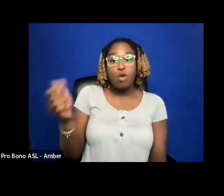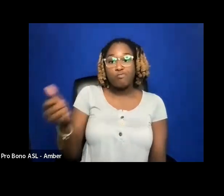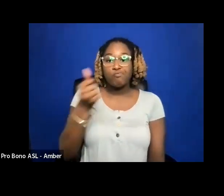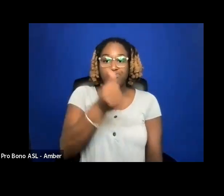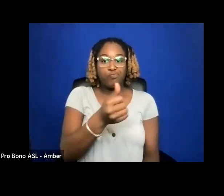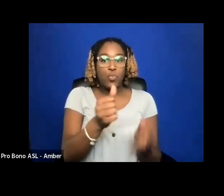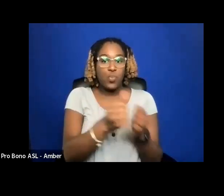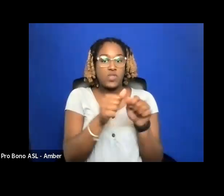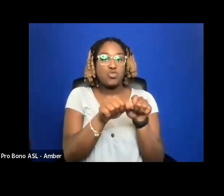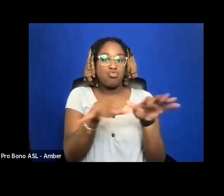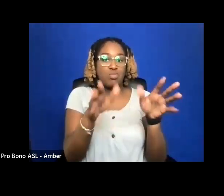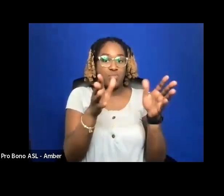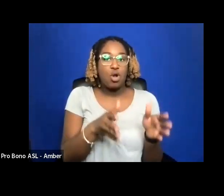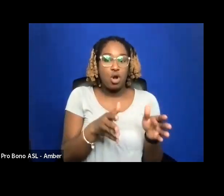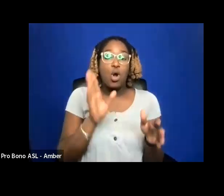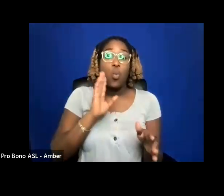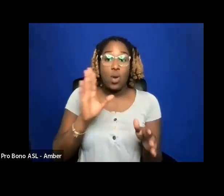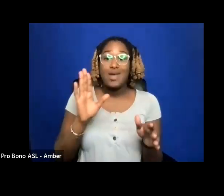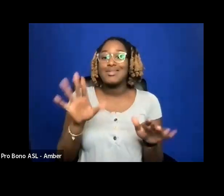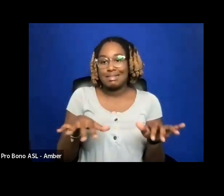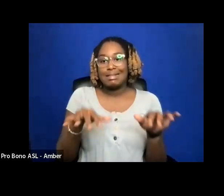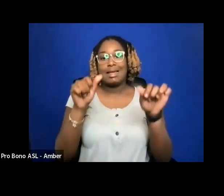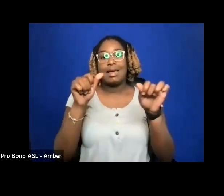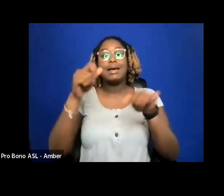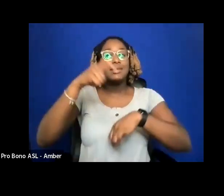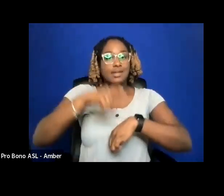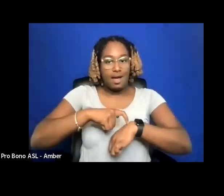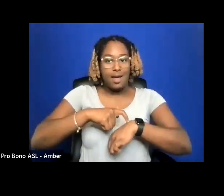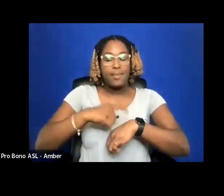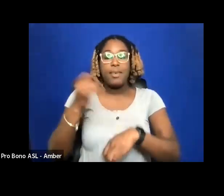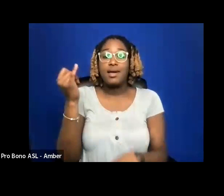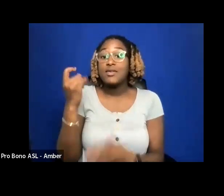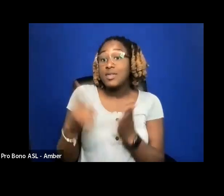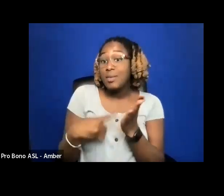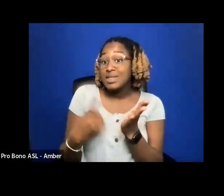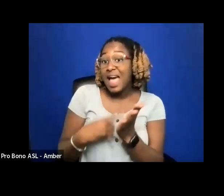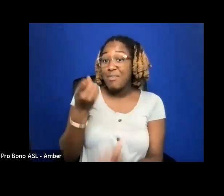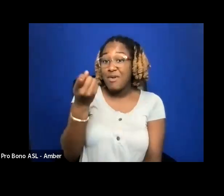WILL TAKE TIME, SOMETIMES A FEW YEARS BEFORE ANY INCOME IS SEEN.